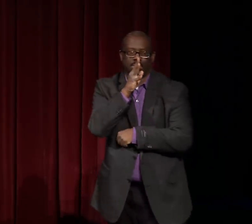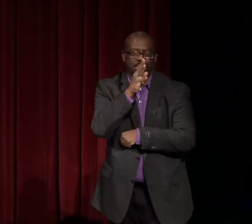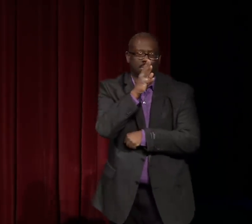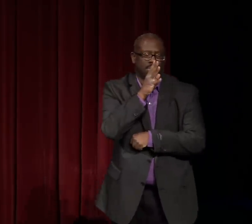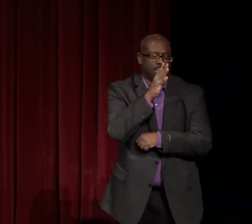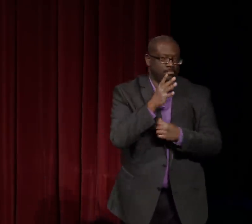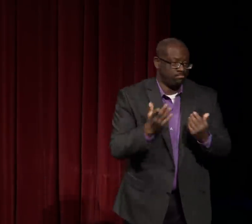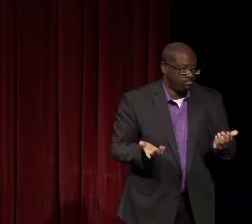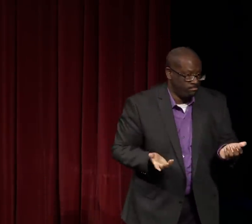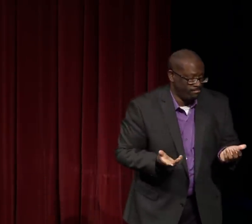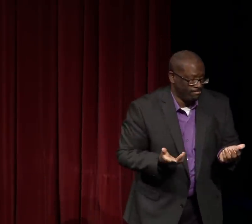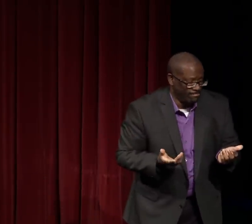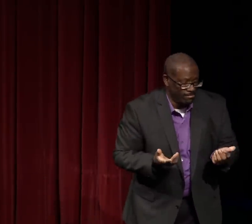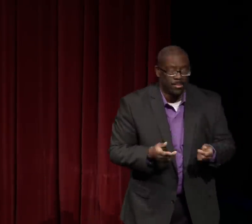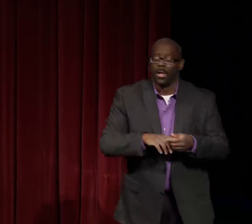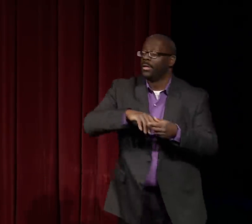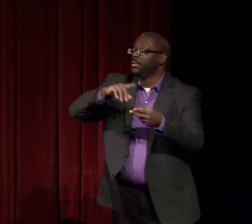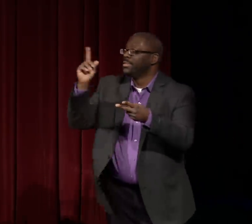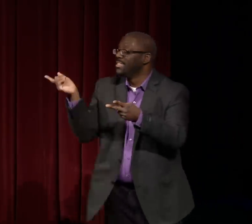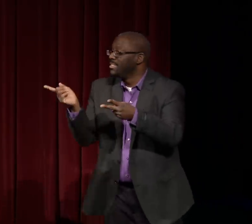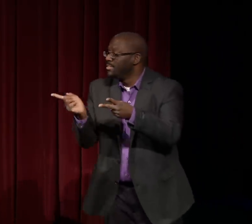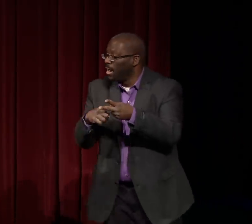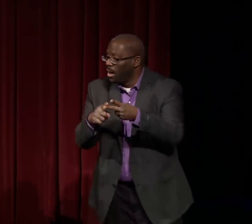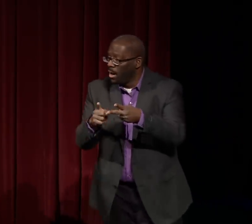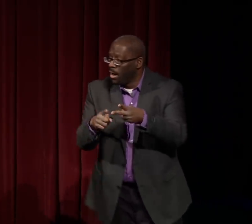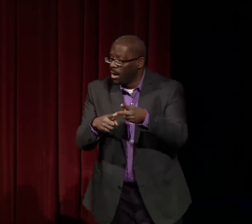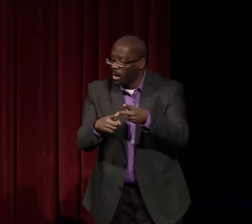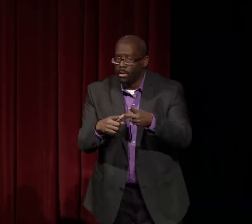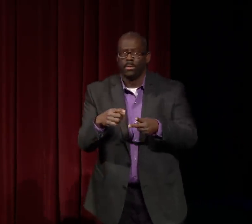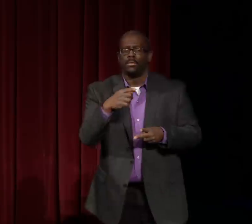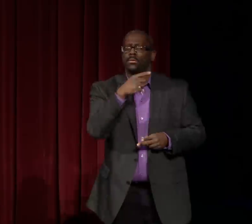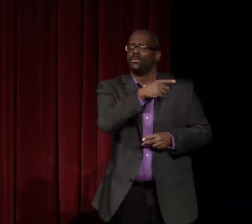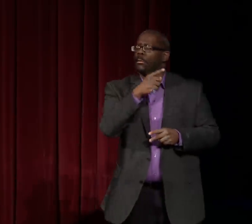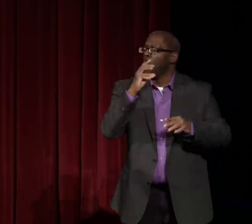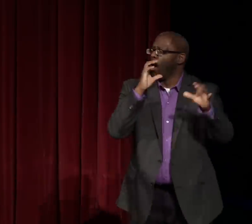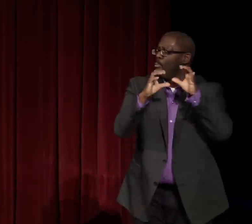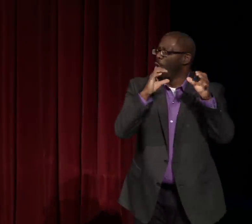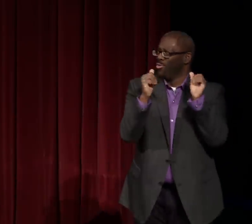However, the film maker made her do that, made her speak.